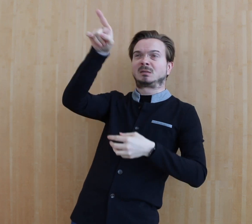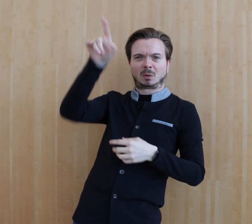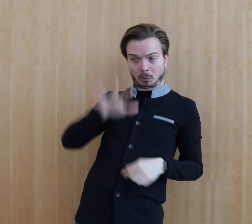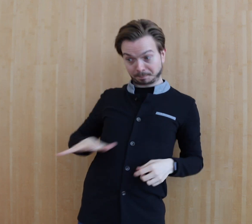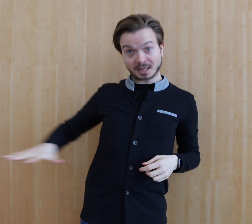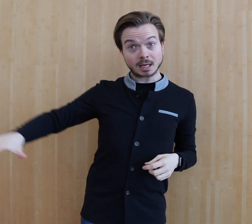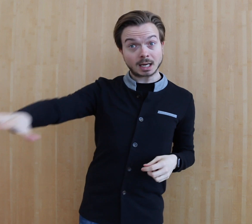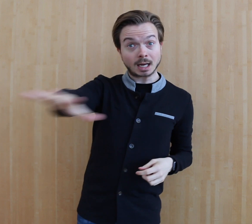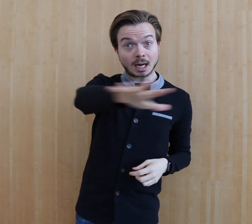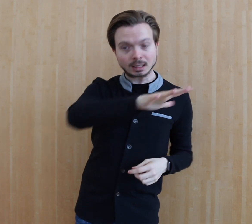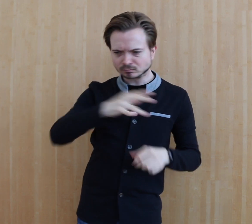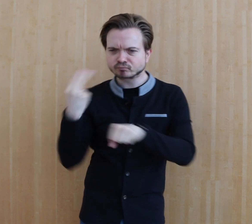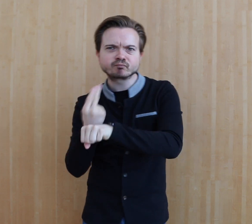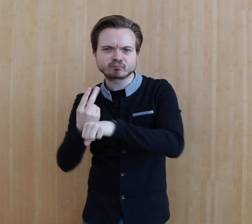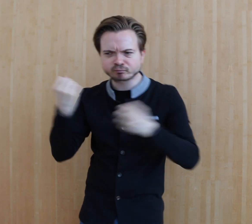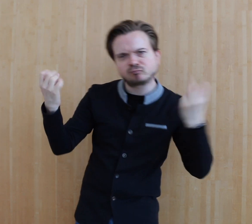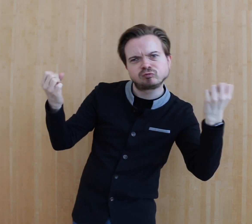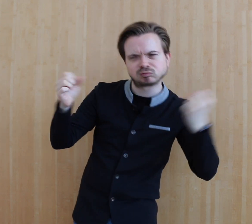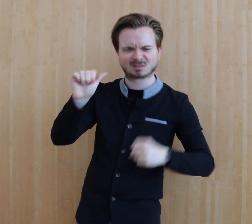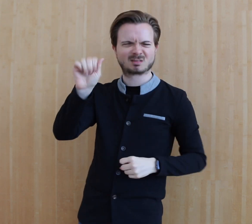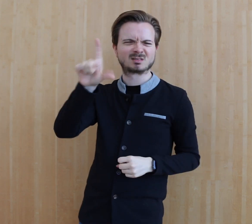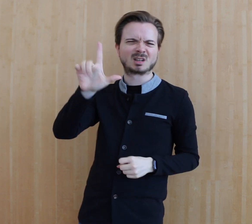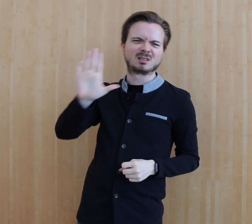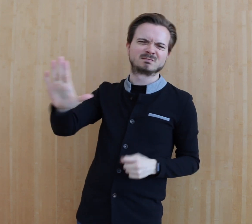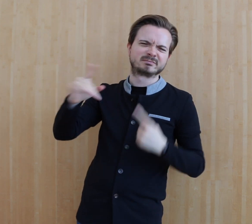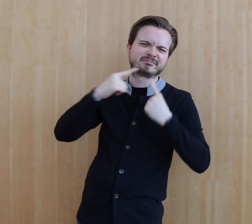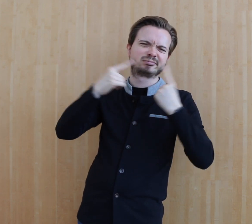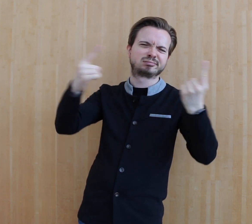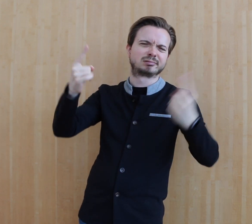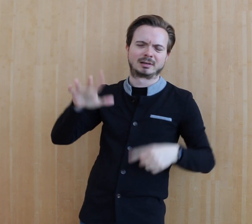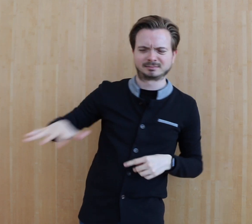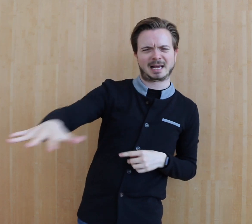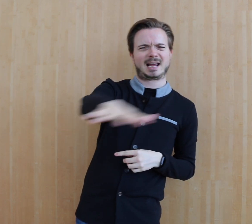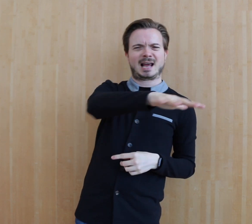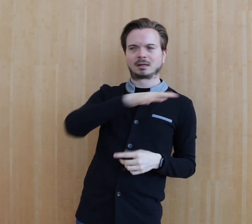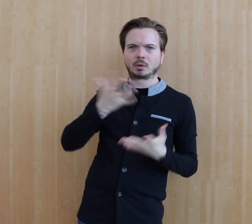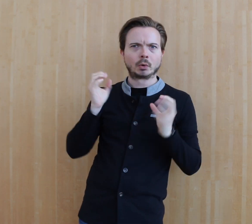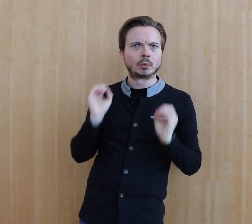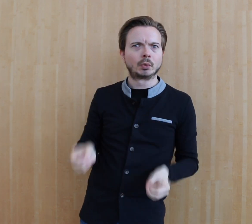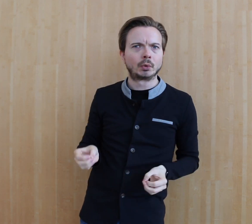The space around the signer, which is a trademark characteristic of ASL, is not used in communication with the child.